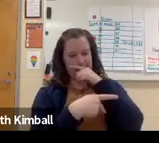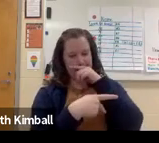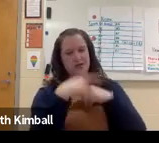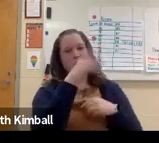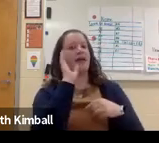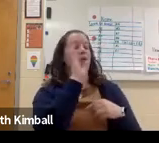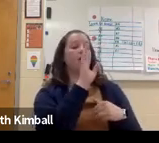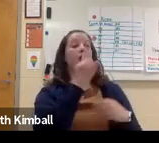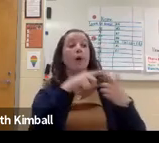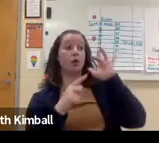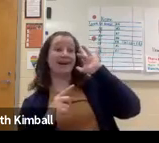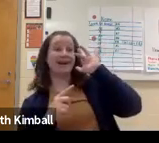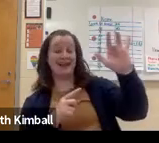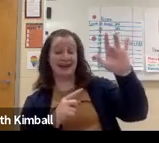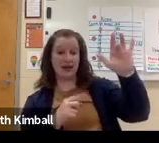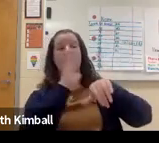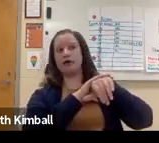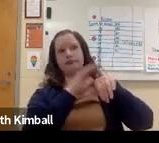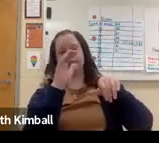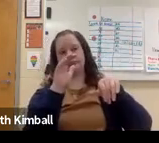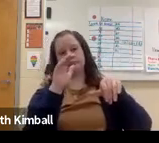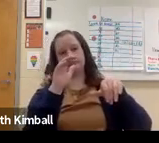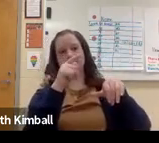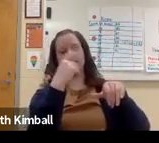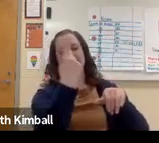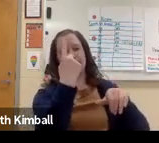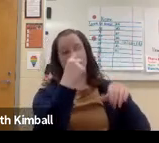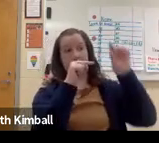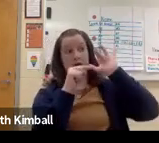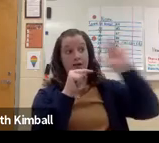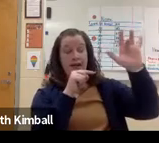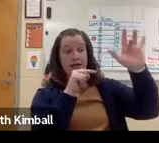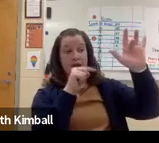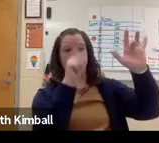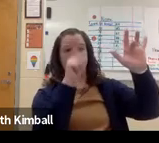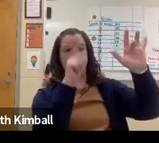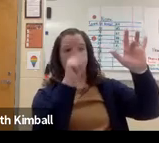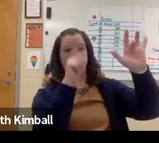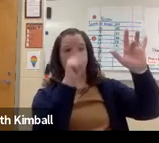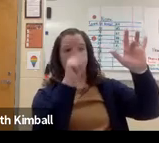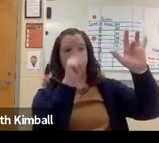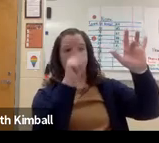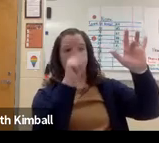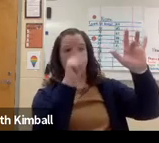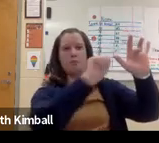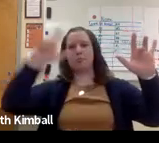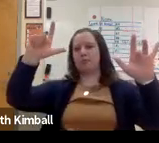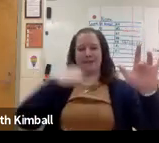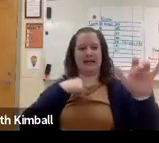give the instructions in ASL, so that a student will be able to click on certain content,